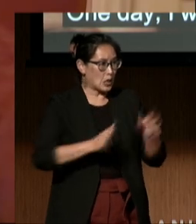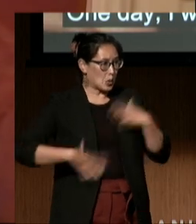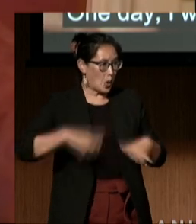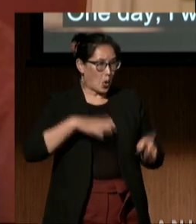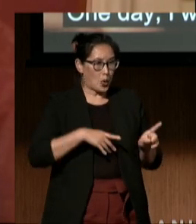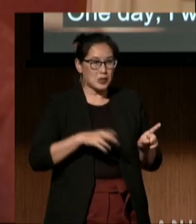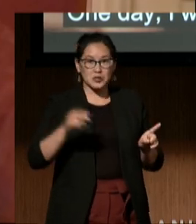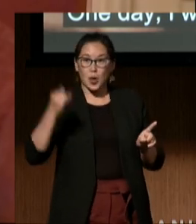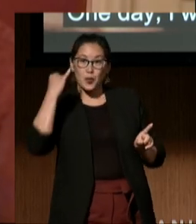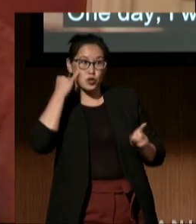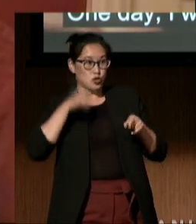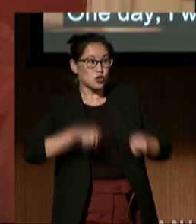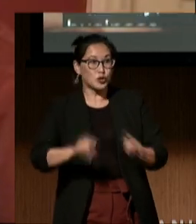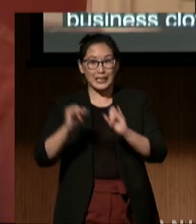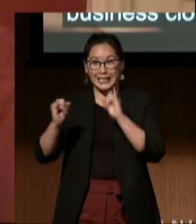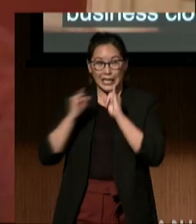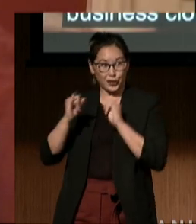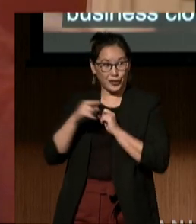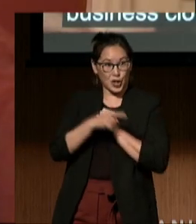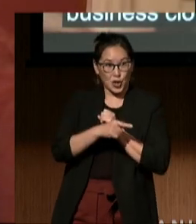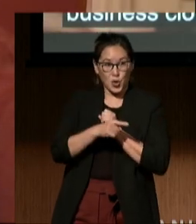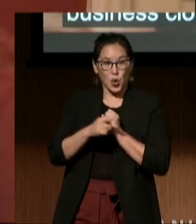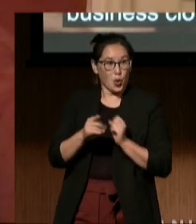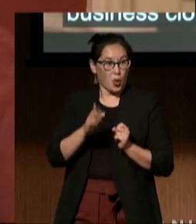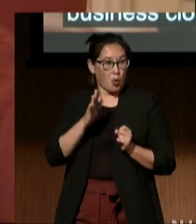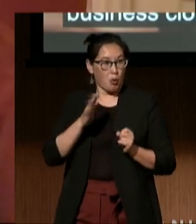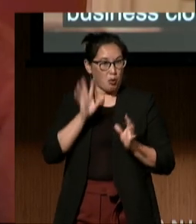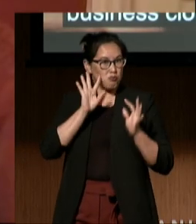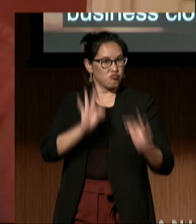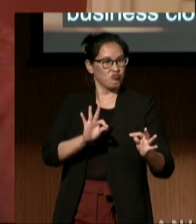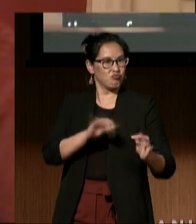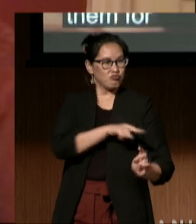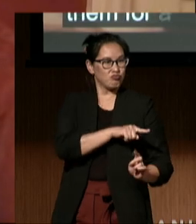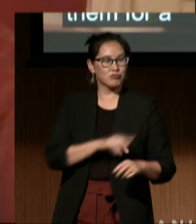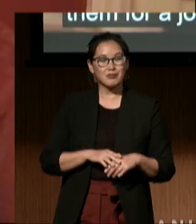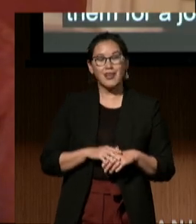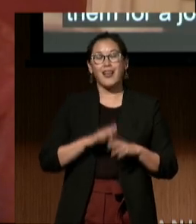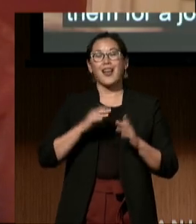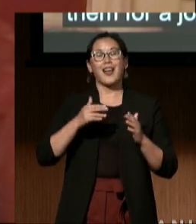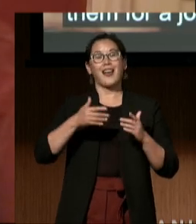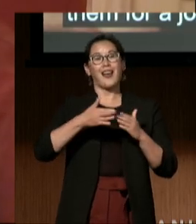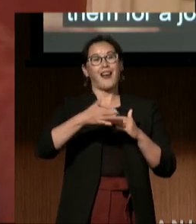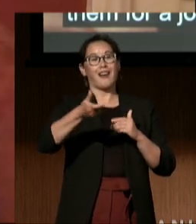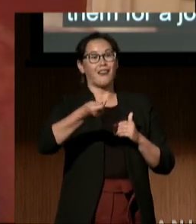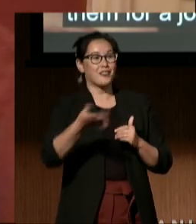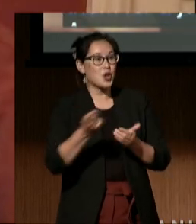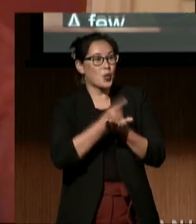would interview them for a job. A few weeks later, I would be scrambling